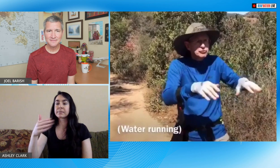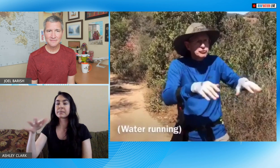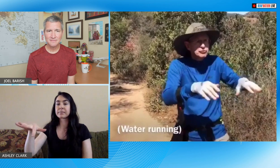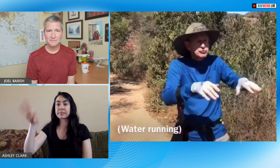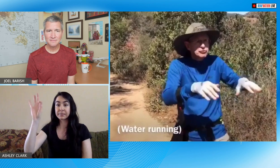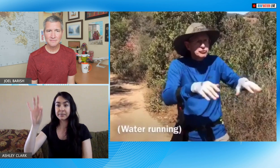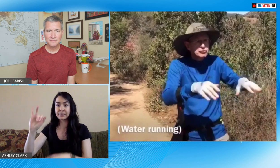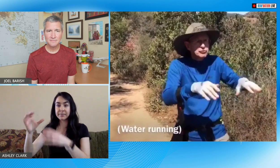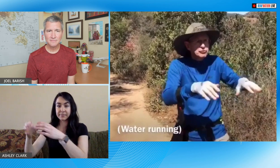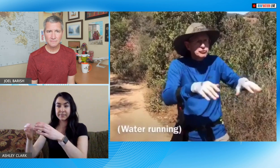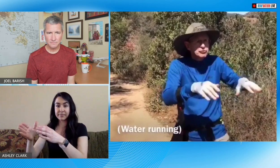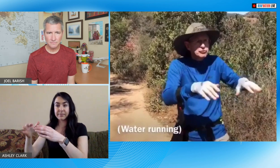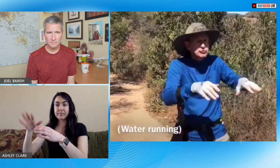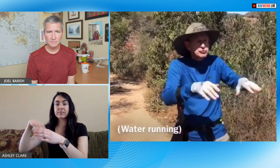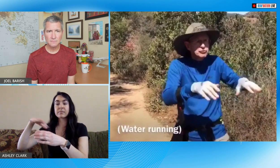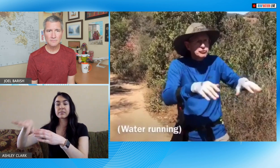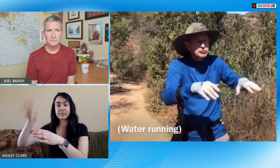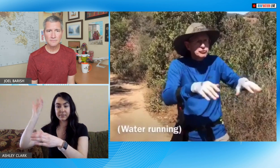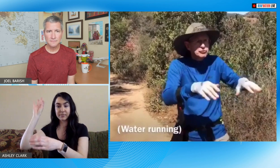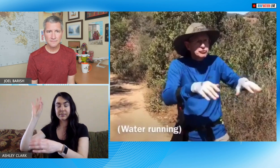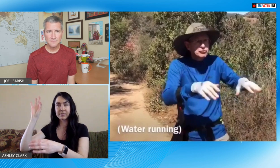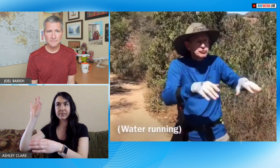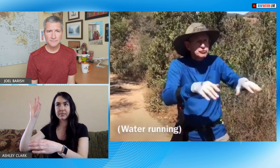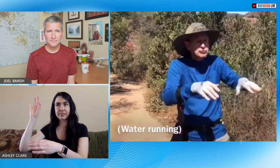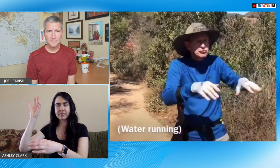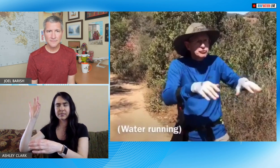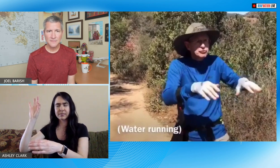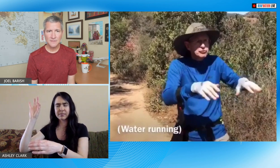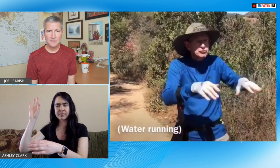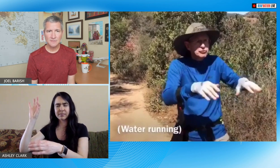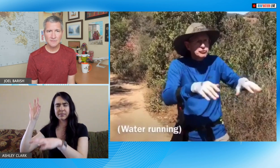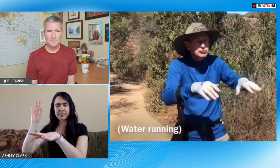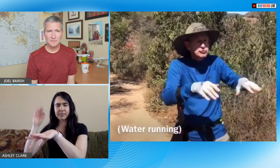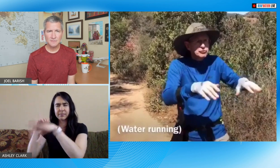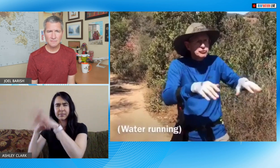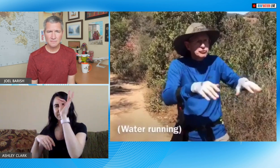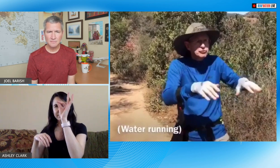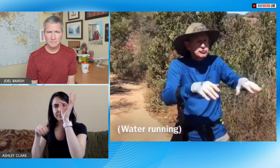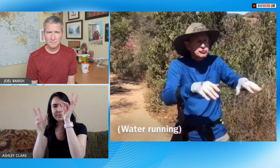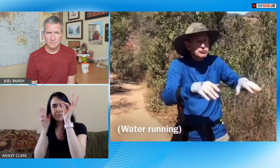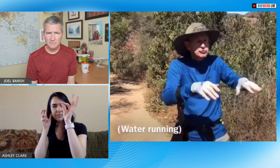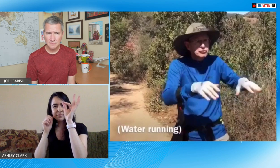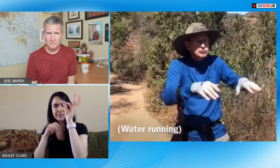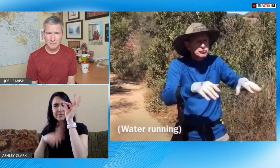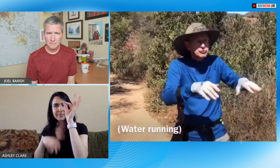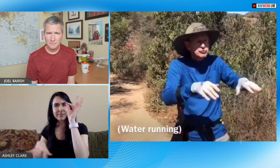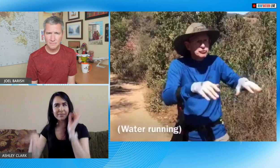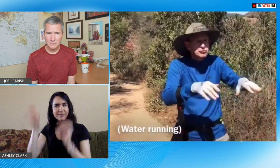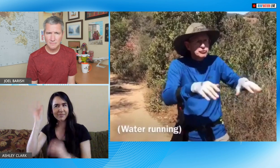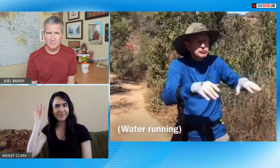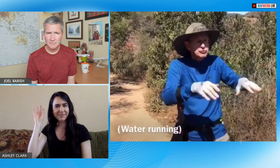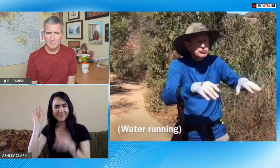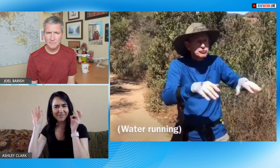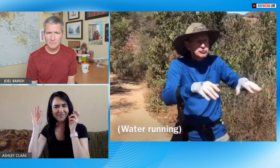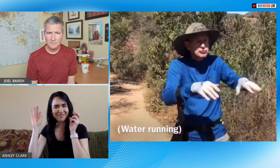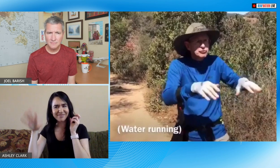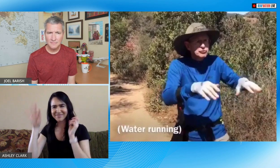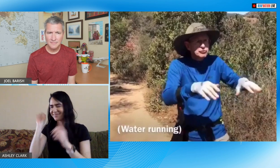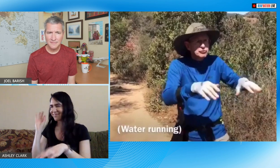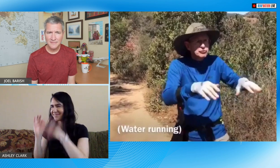ahead and do that there was a tissue box and my nose was a little bit runny so I grabbed a tissue and I had my hearing aids in and I